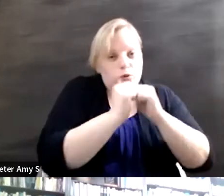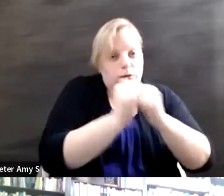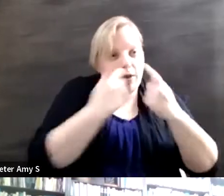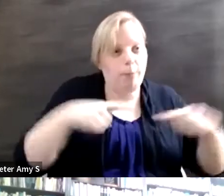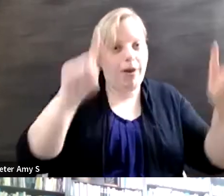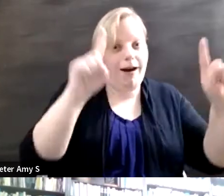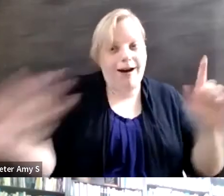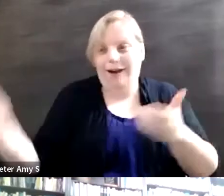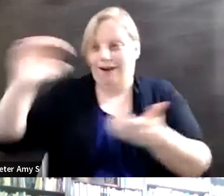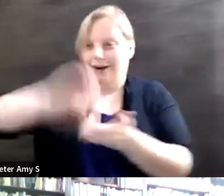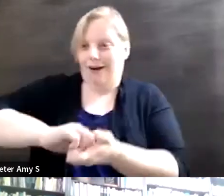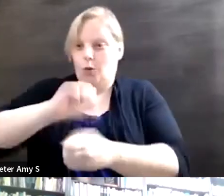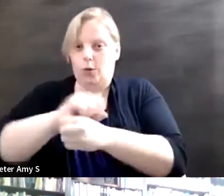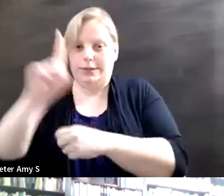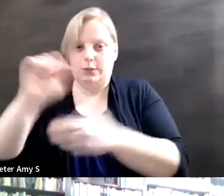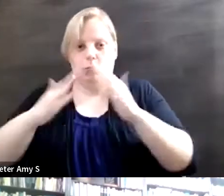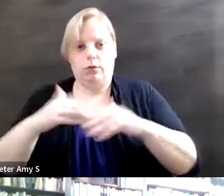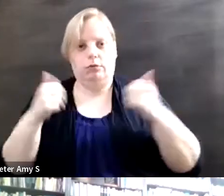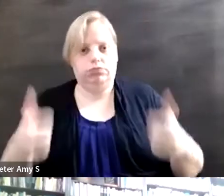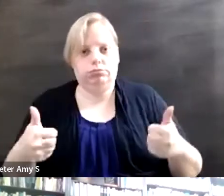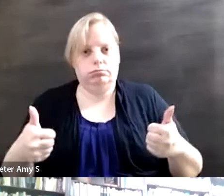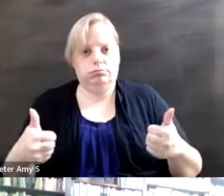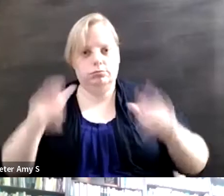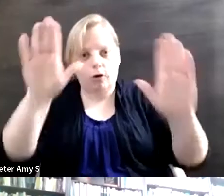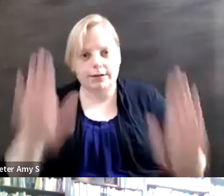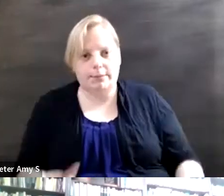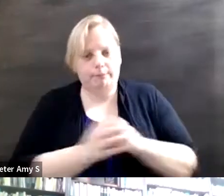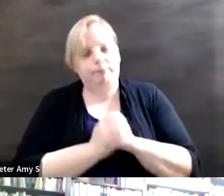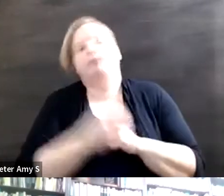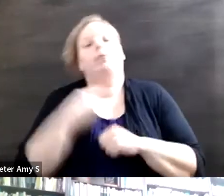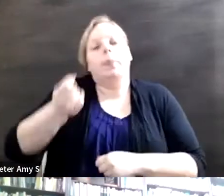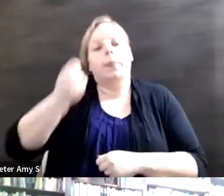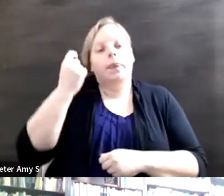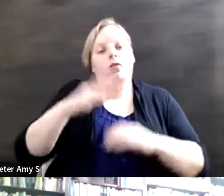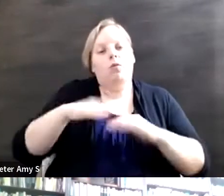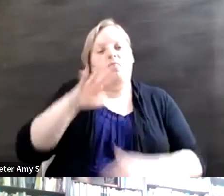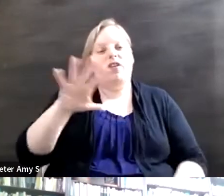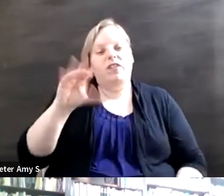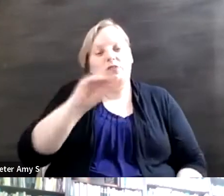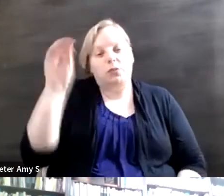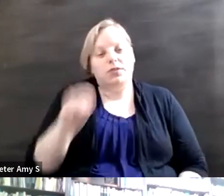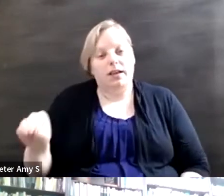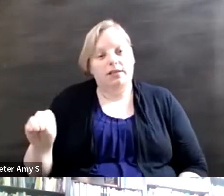get the women's movement to understand that more than half of us with disabilities right are women